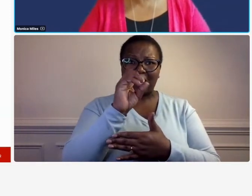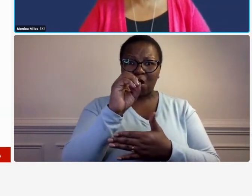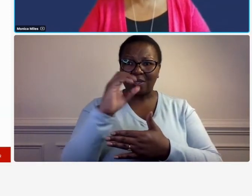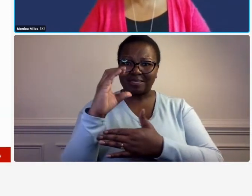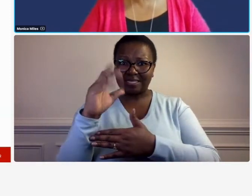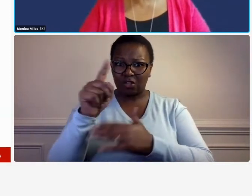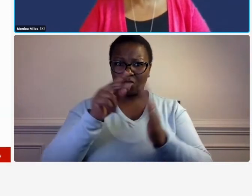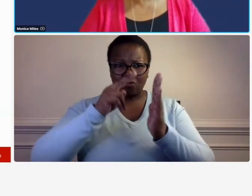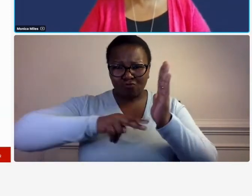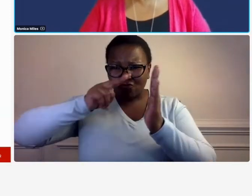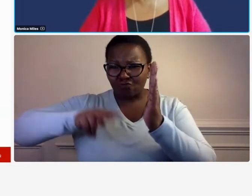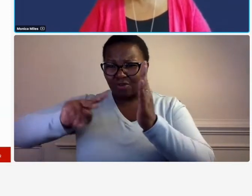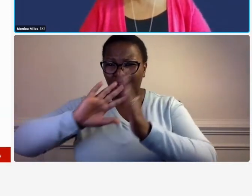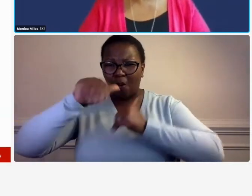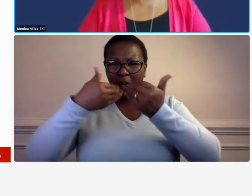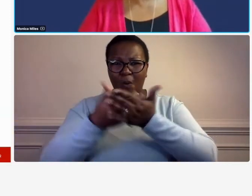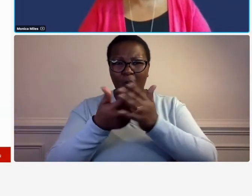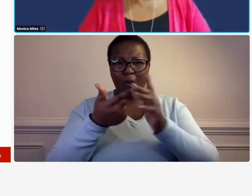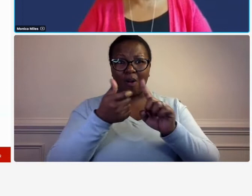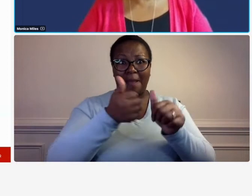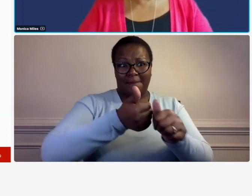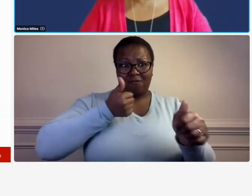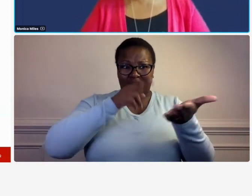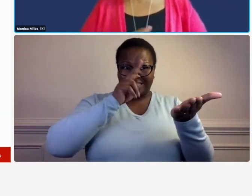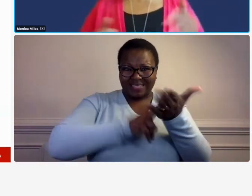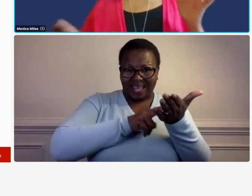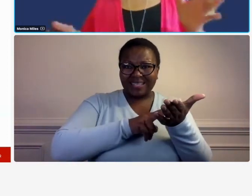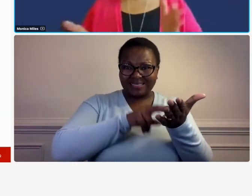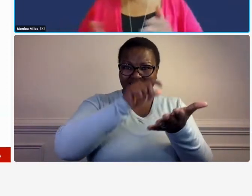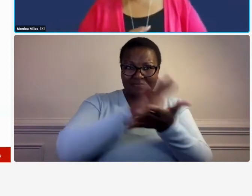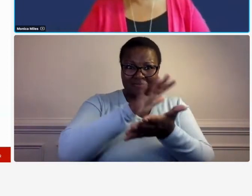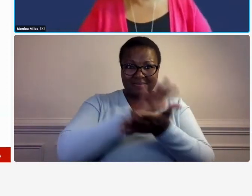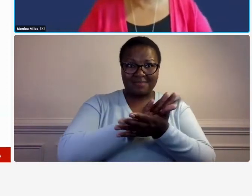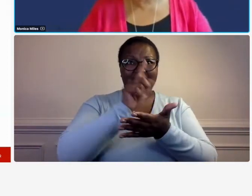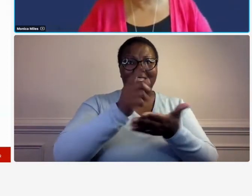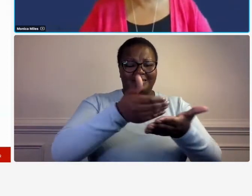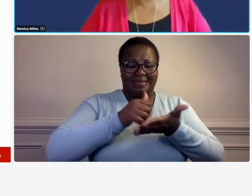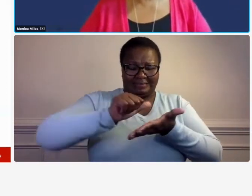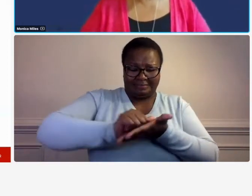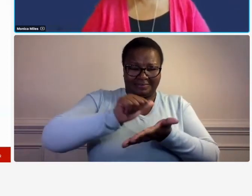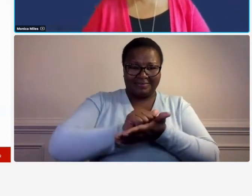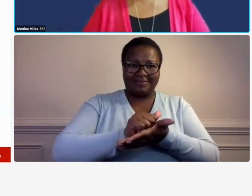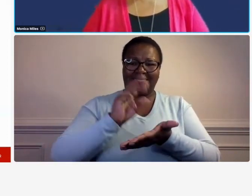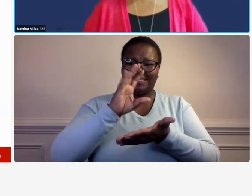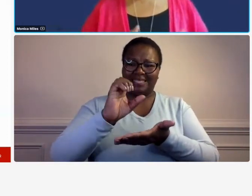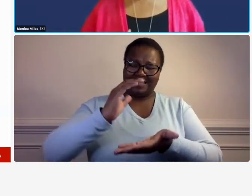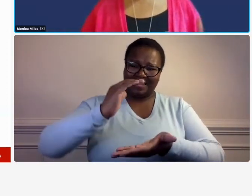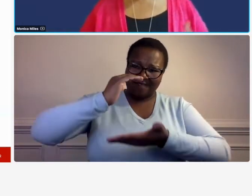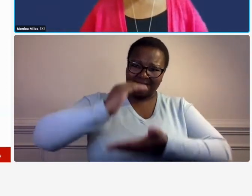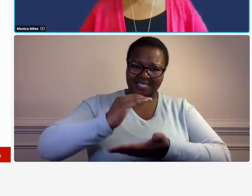agreement prior to signing the document so you get the 60 page document uh contract do you read